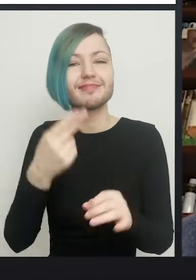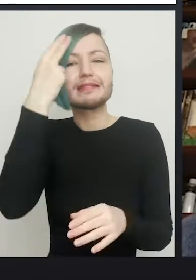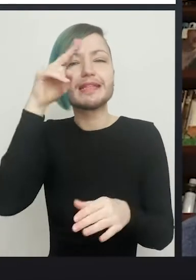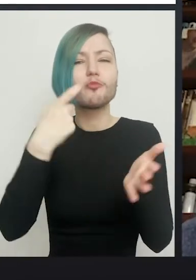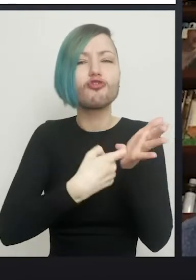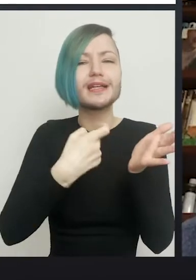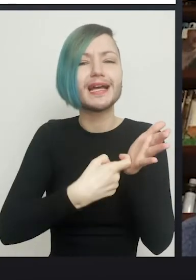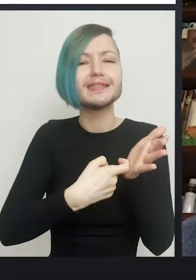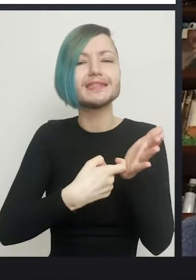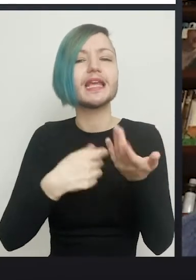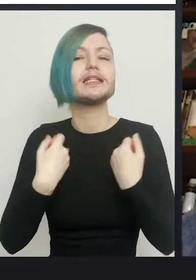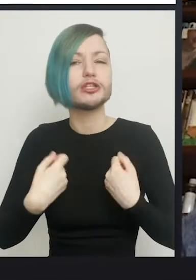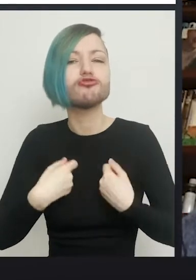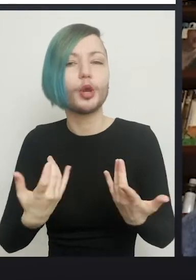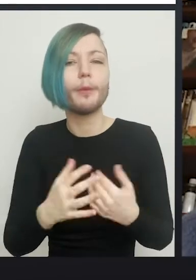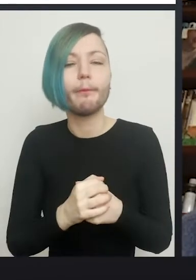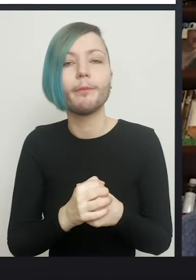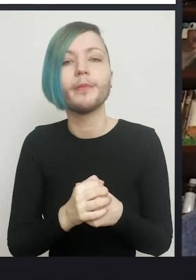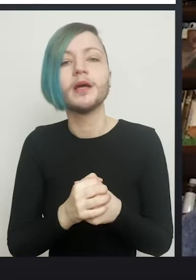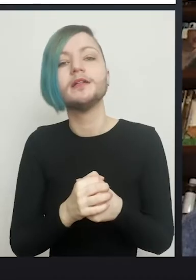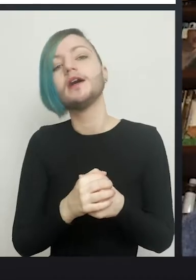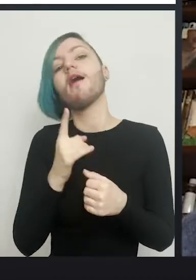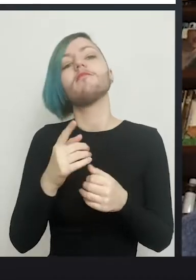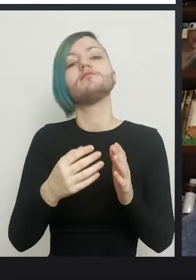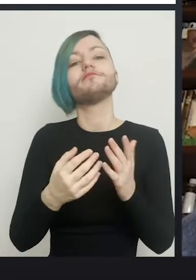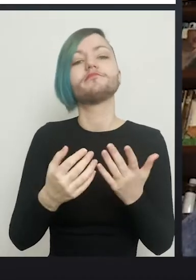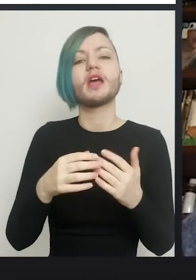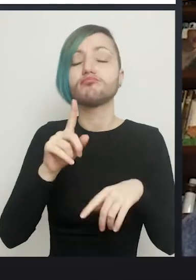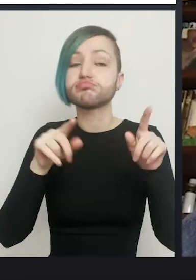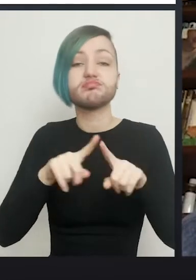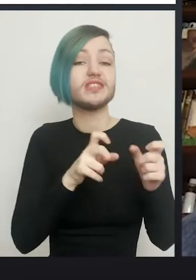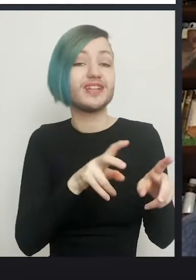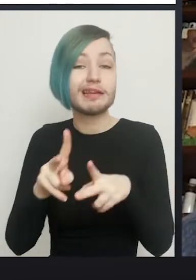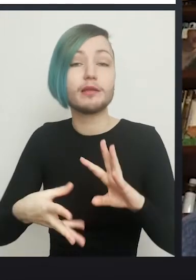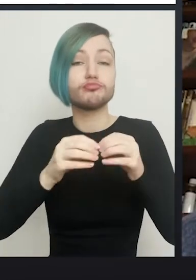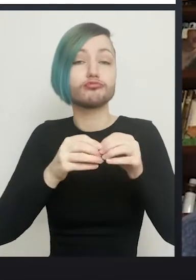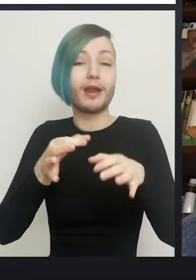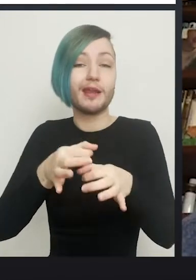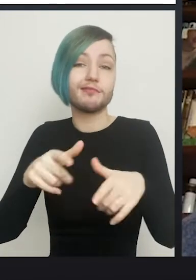And there were various techniques to give these girls a vagina and a Russian surgeon